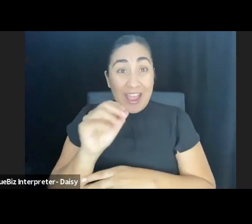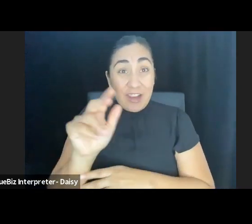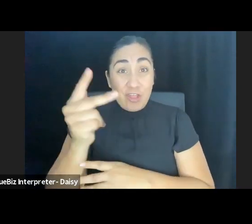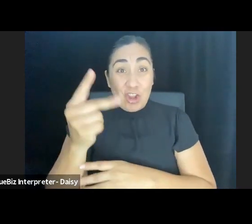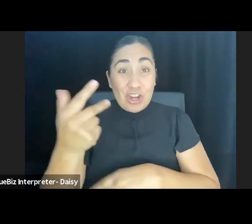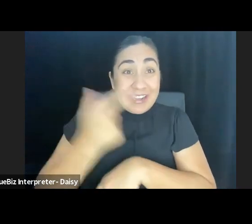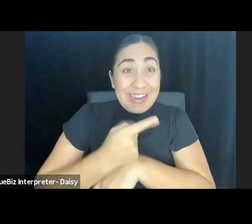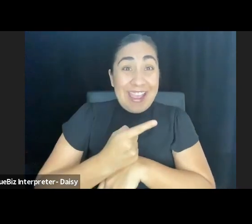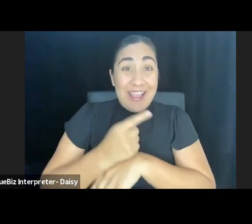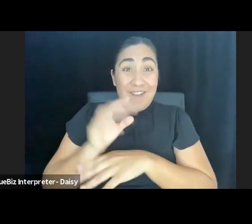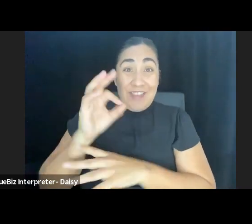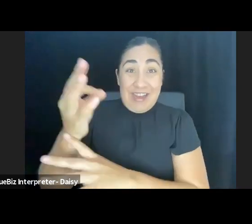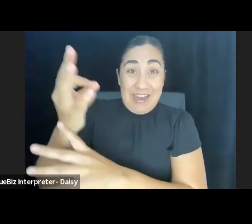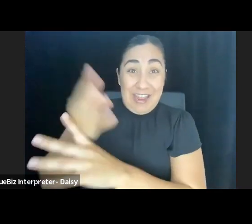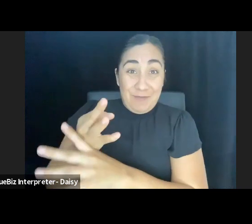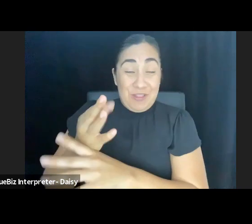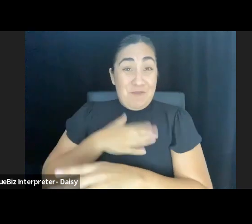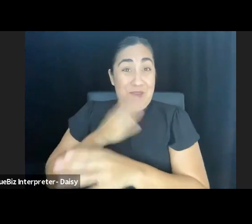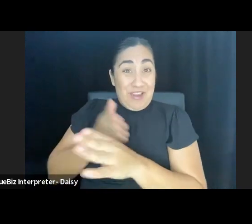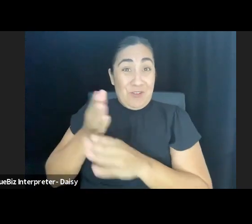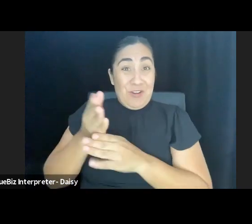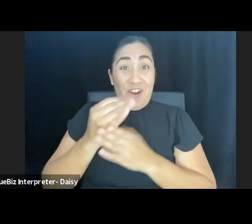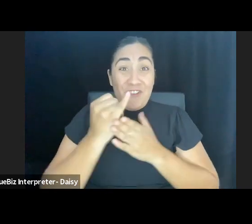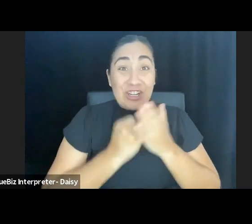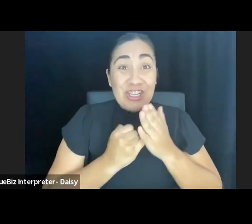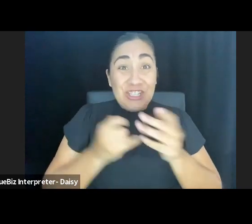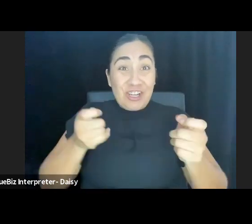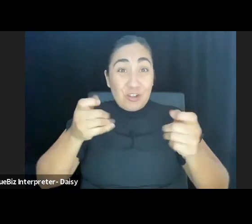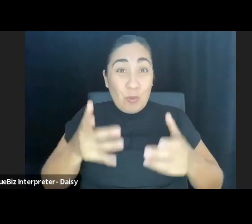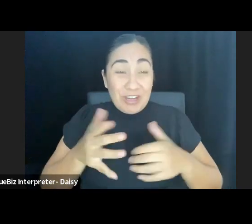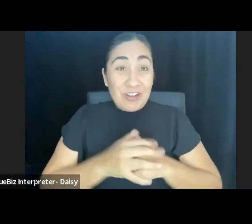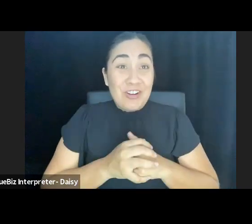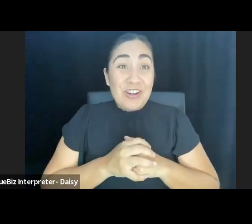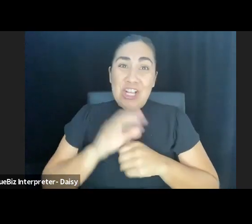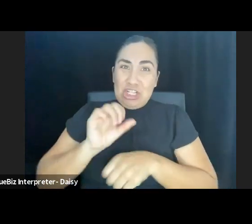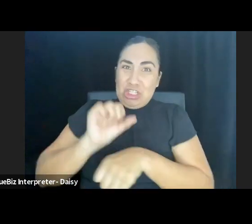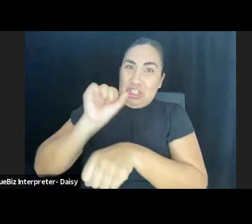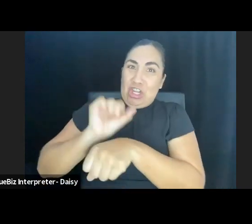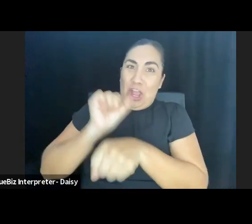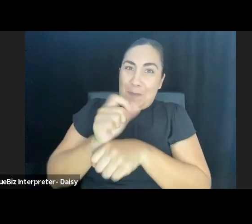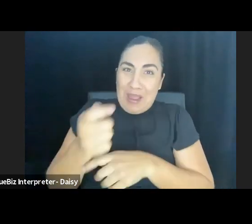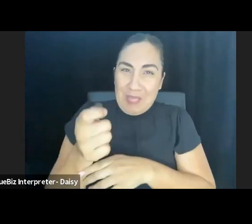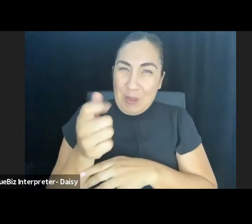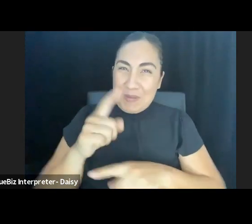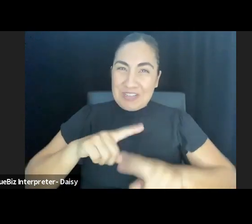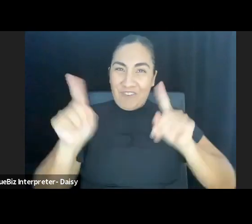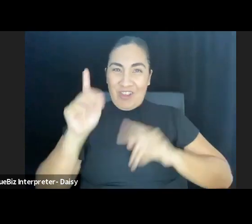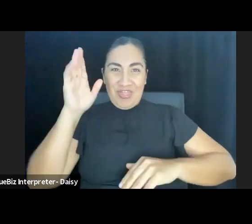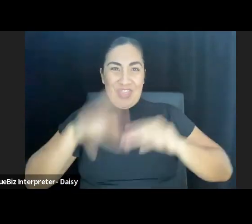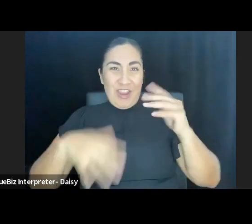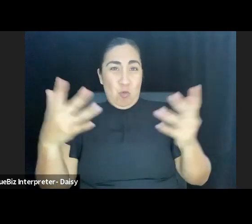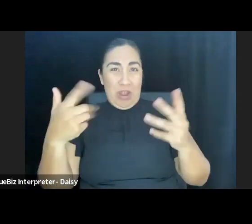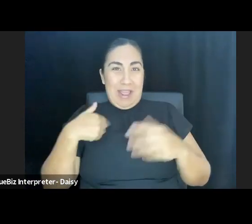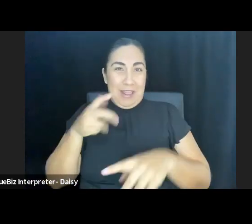of my career as an artistic director. The job looks a little different (chuckles) than the one I aspired to those years ago.